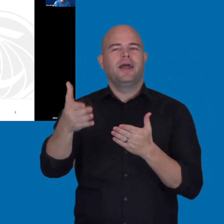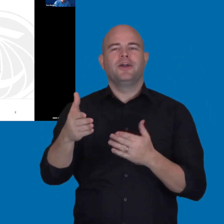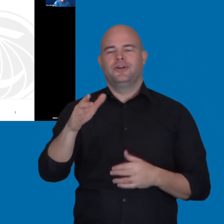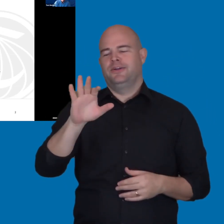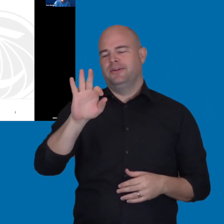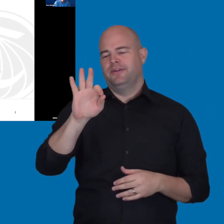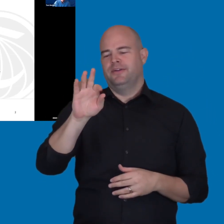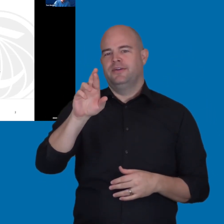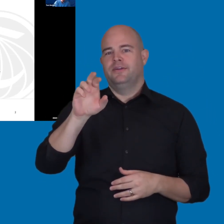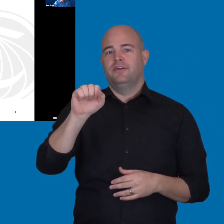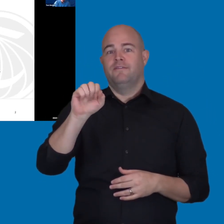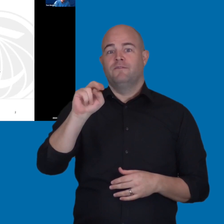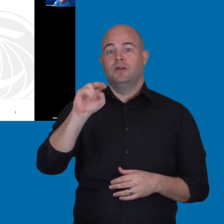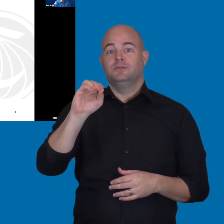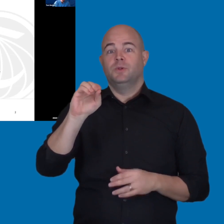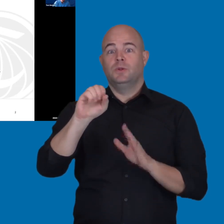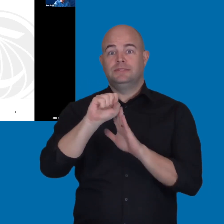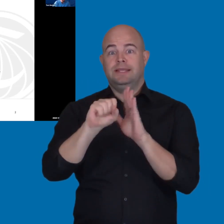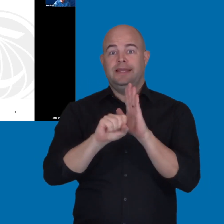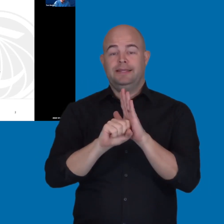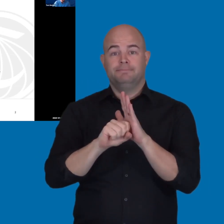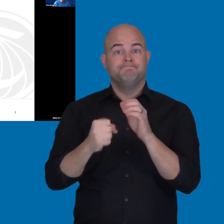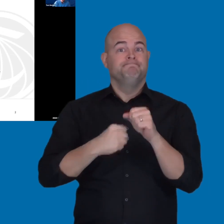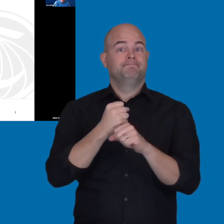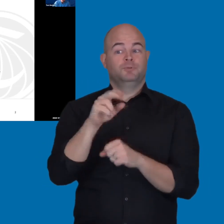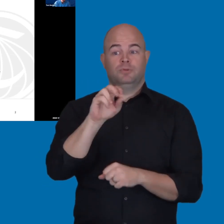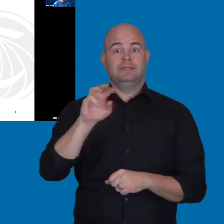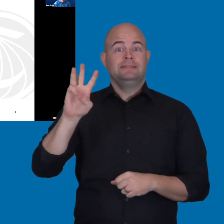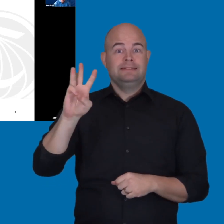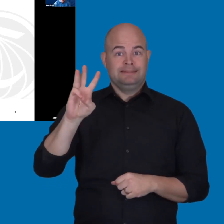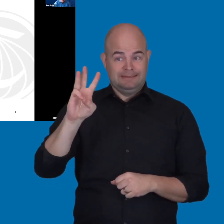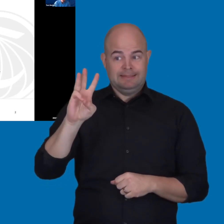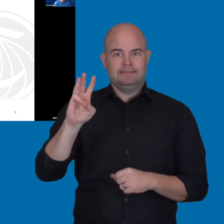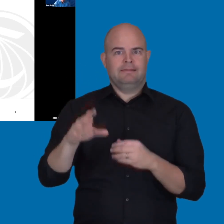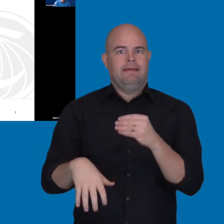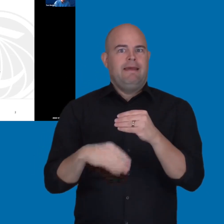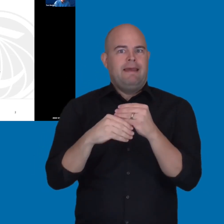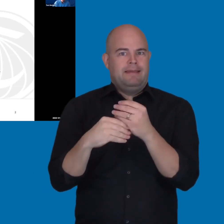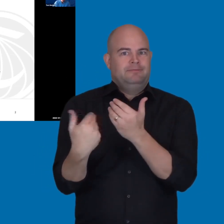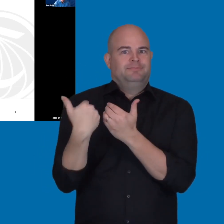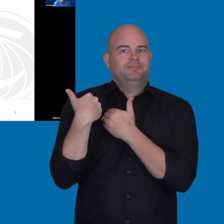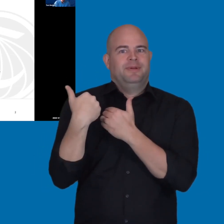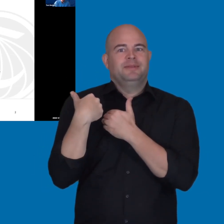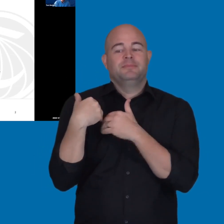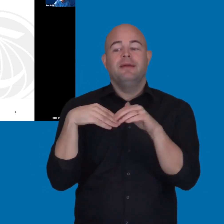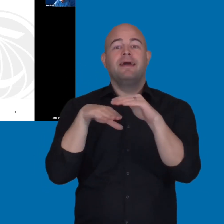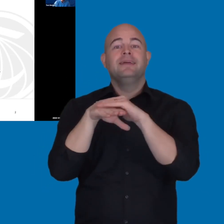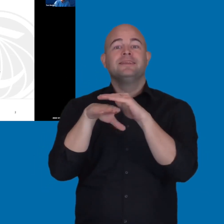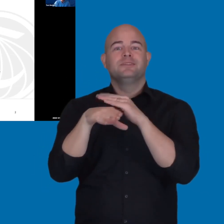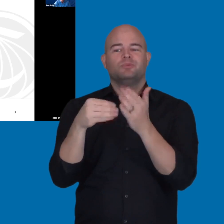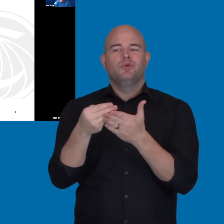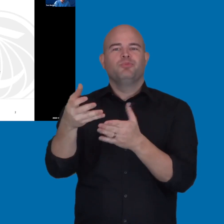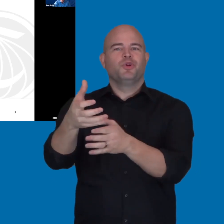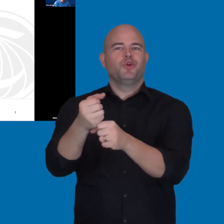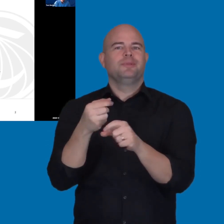In 2006 I also added the responsibilities of the Accessible Procurement Specialist.